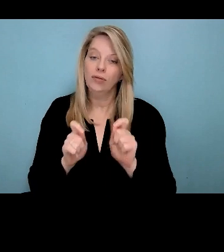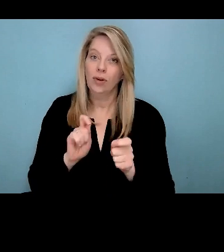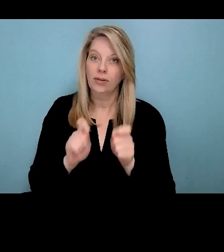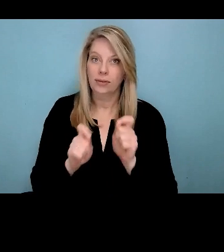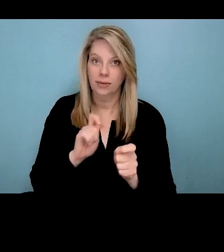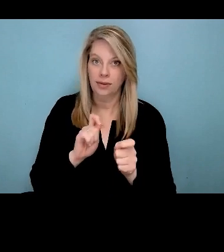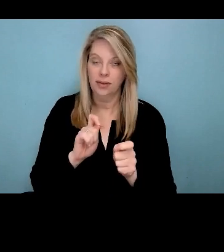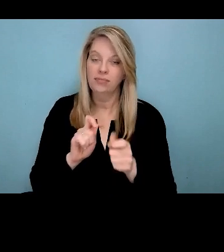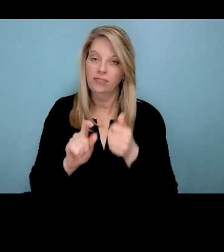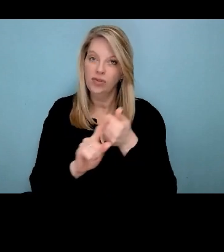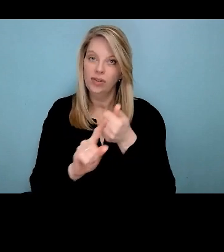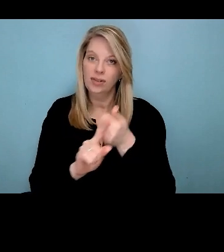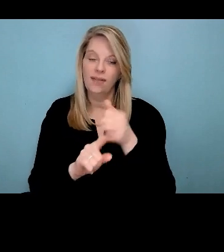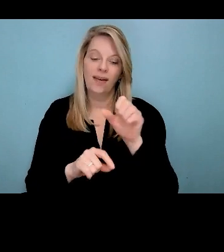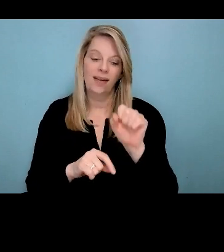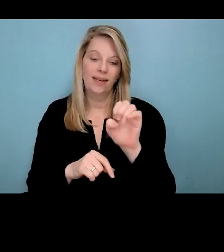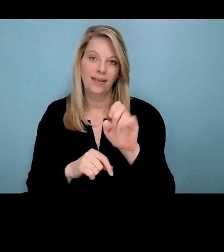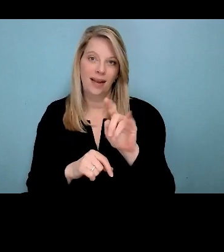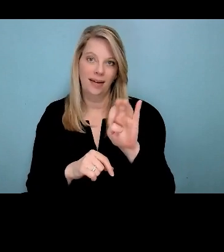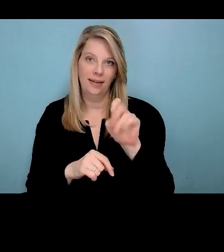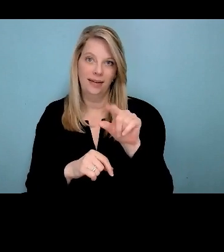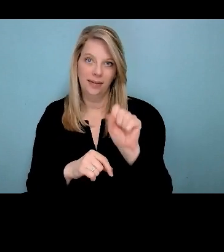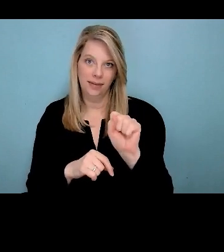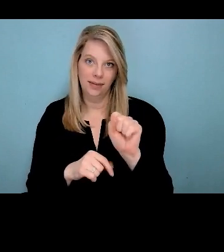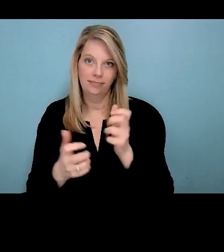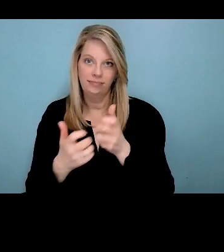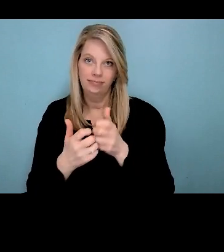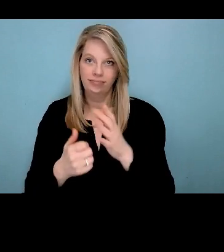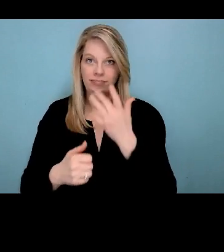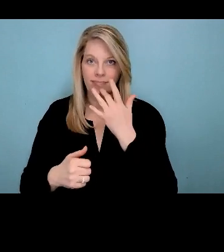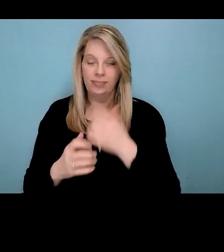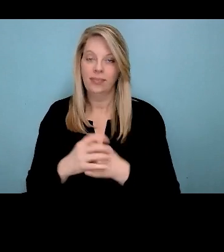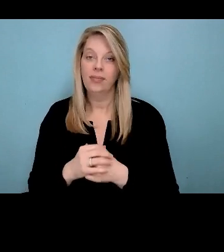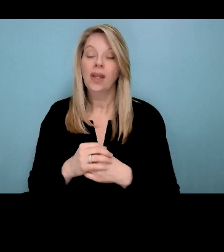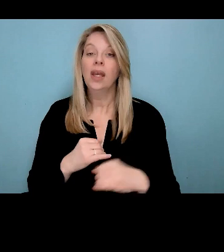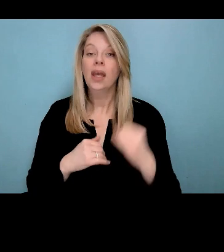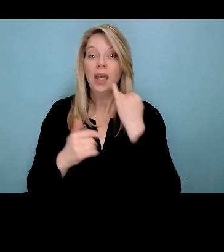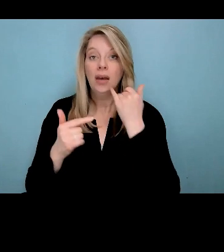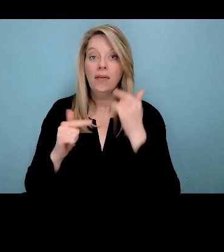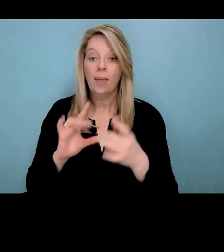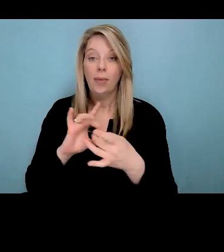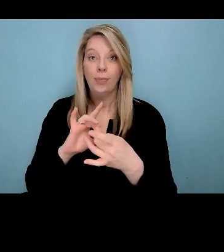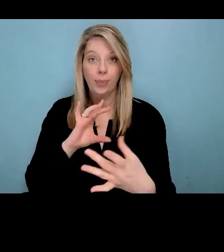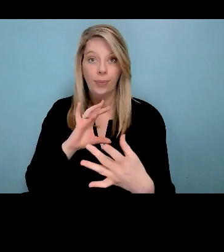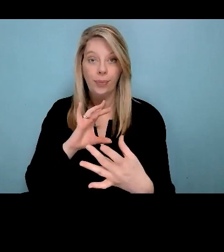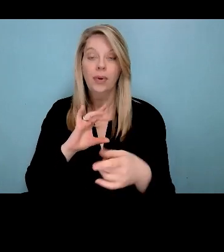settings to best suit your needs. If you lose your connection to this event, please just